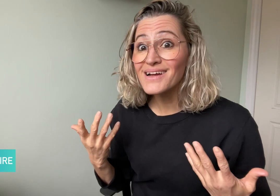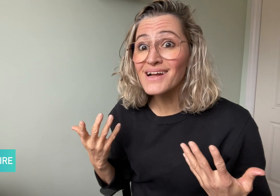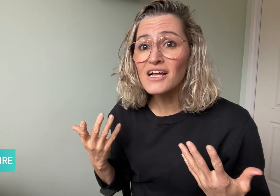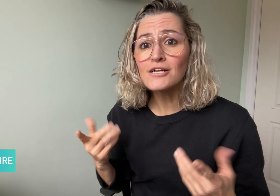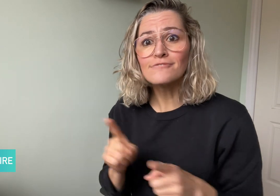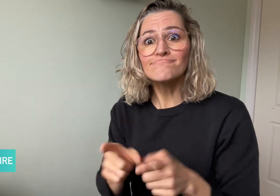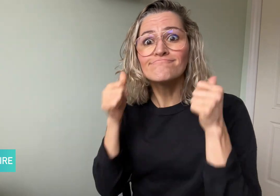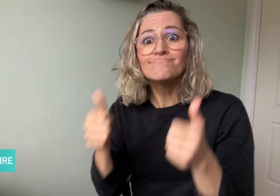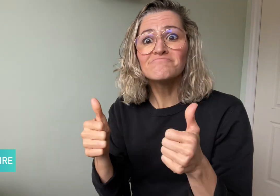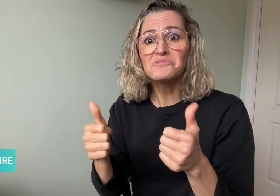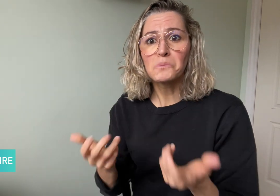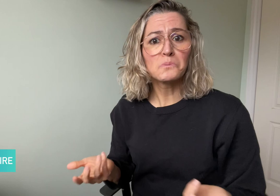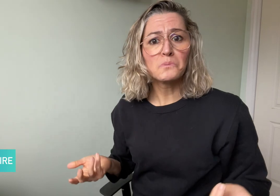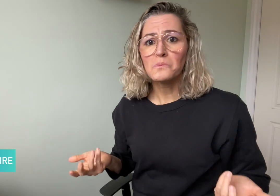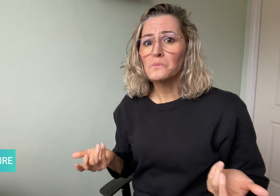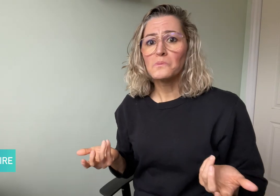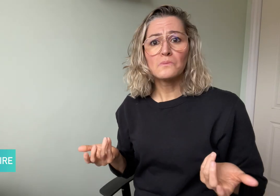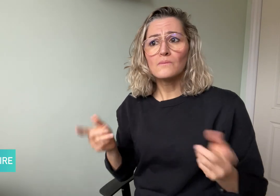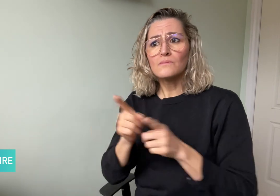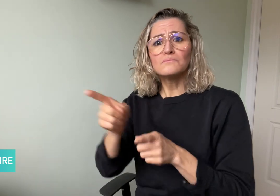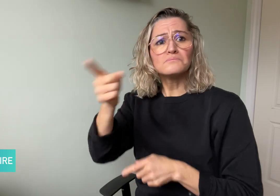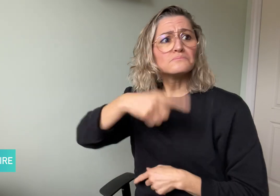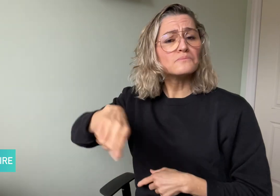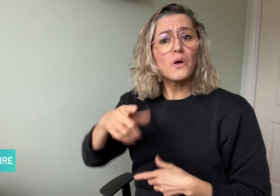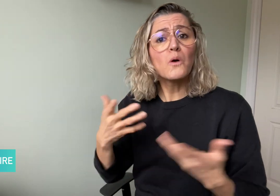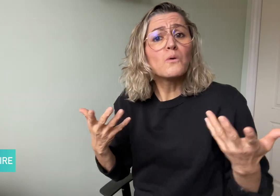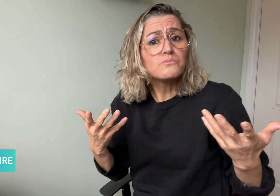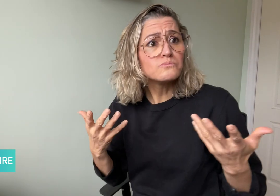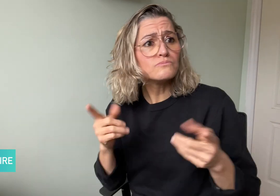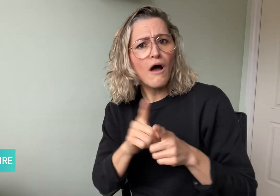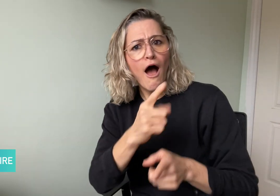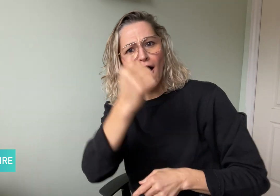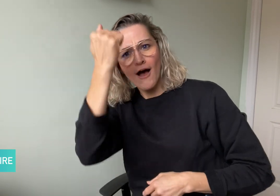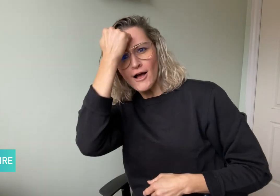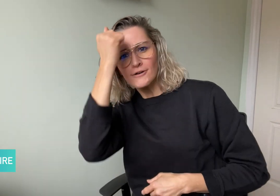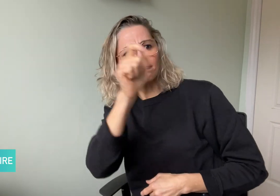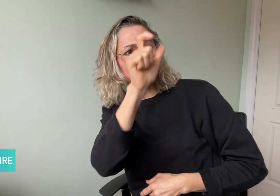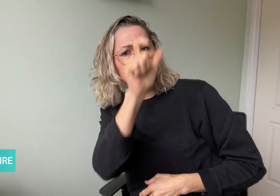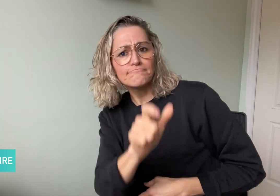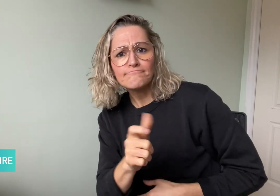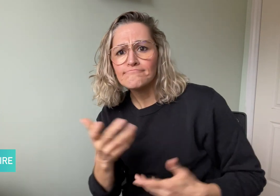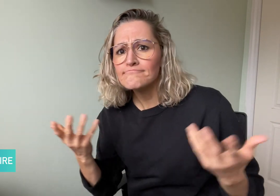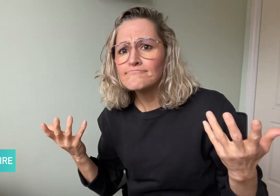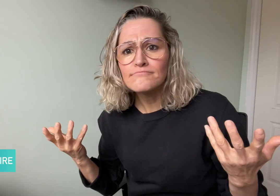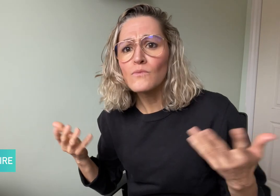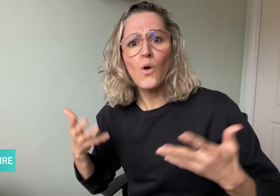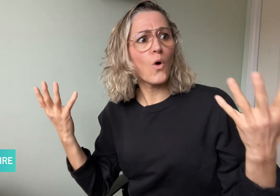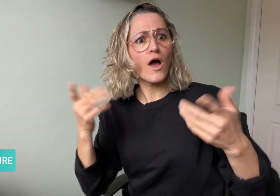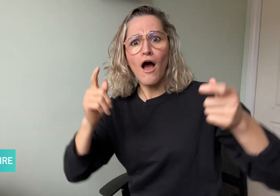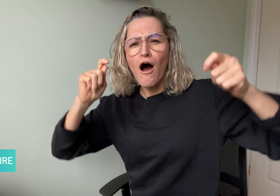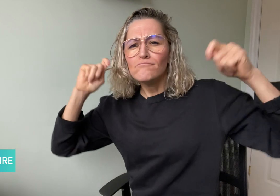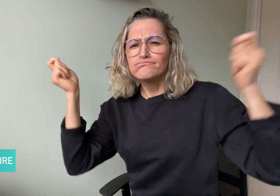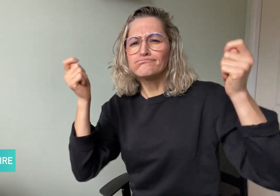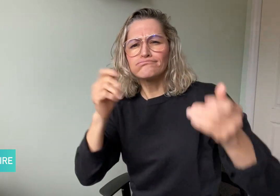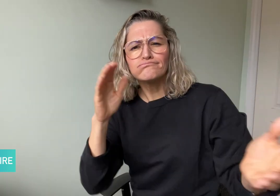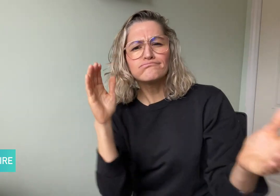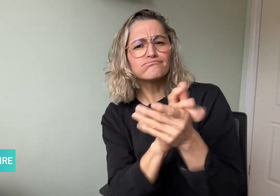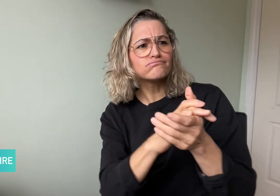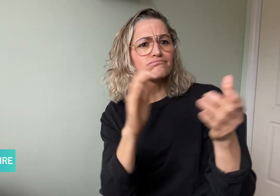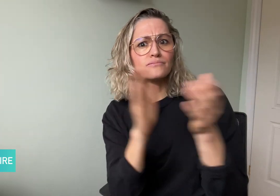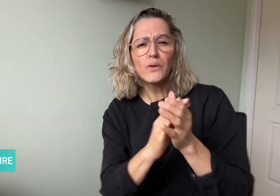returned back to Finland. There was no invitation to the